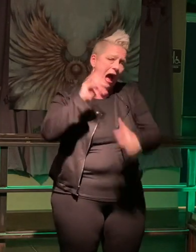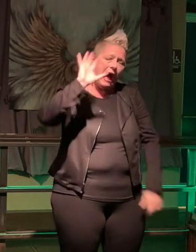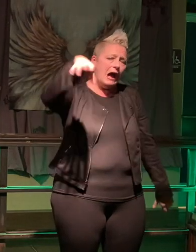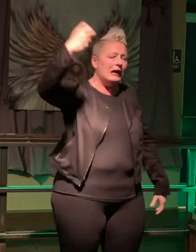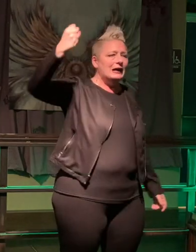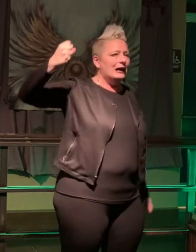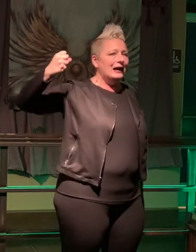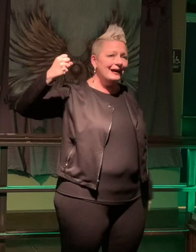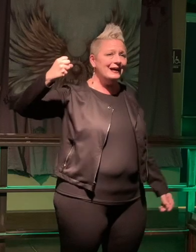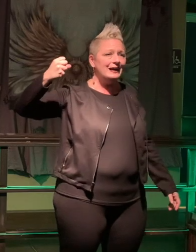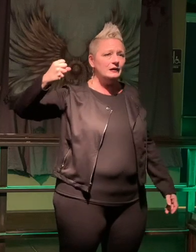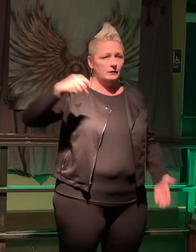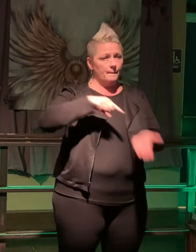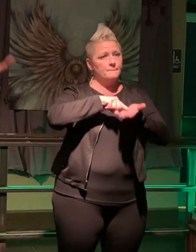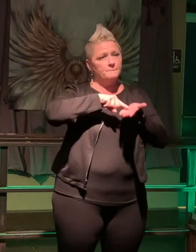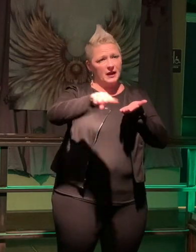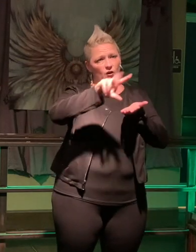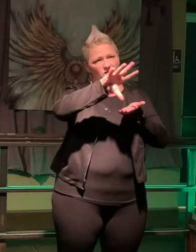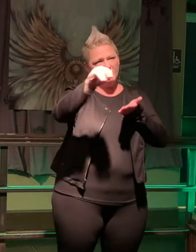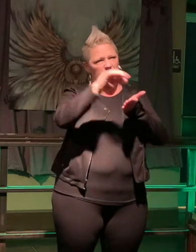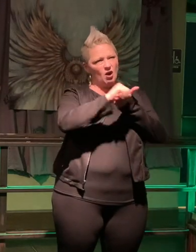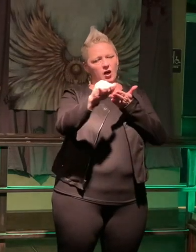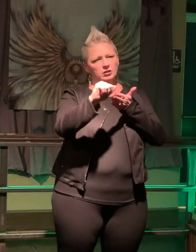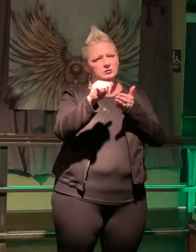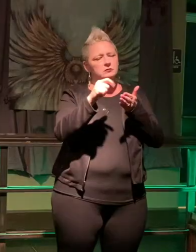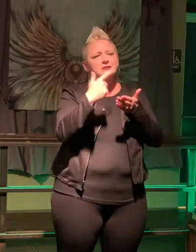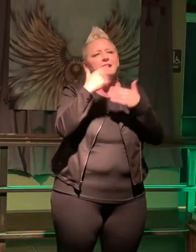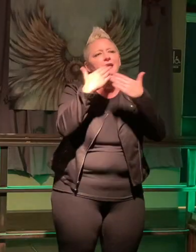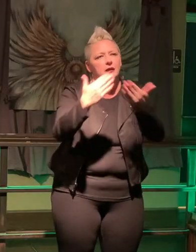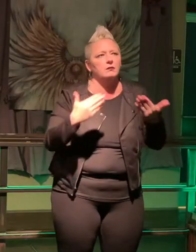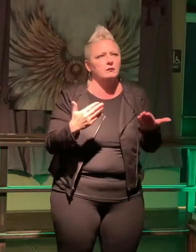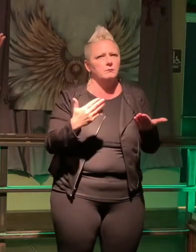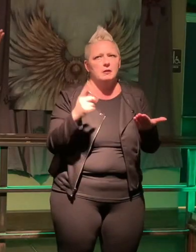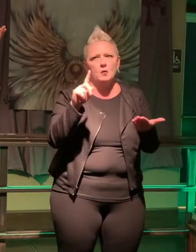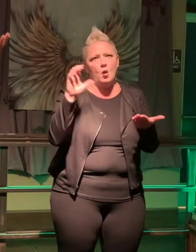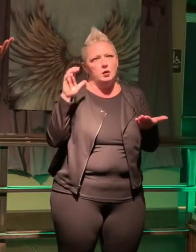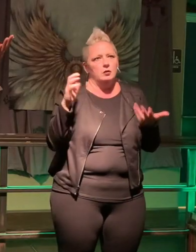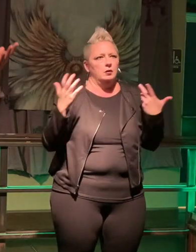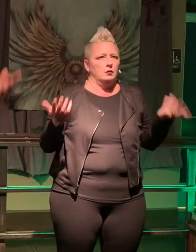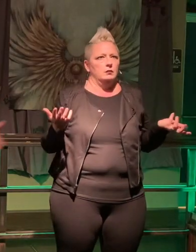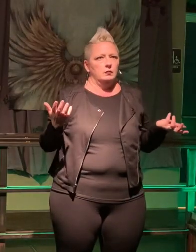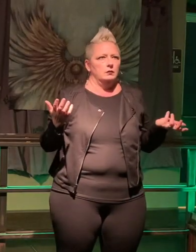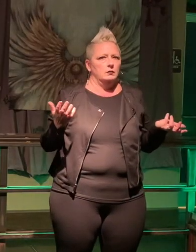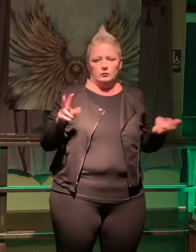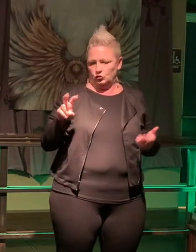I gave her a 50 dollar check just to say thank you maybe 100. I'm thinking "Of 250 to replace the keys I could